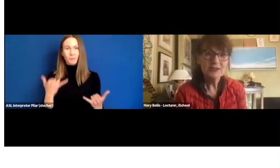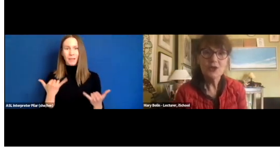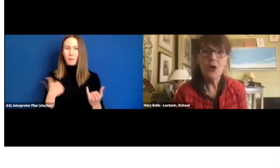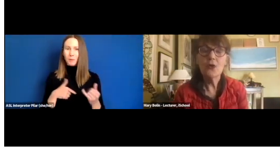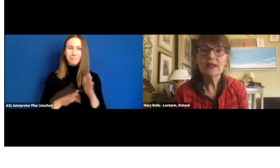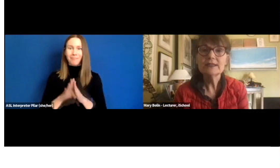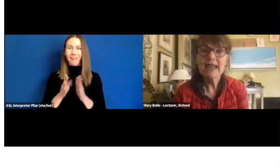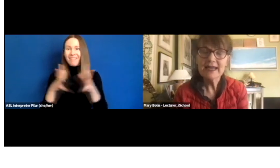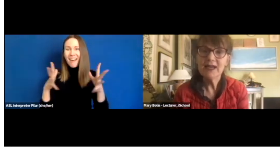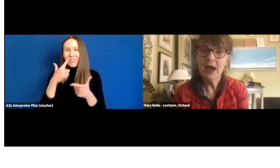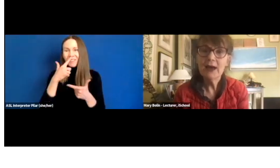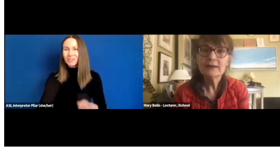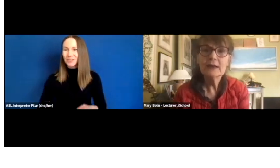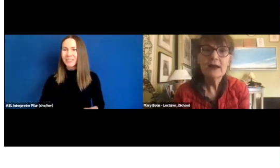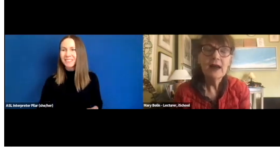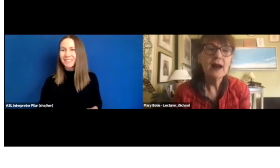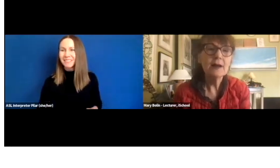So, Danica.